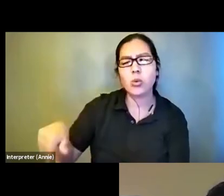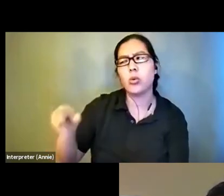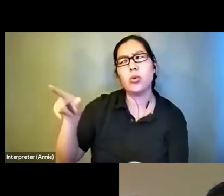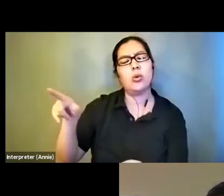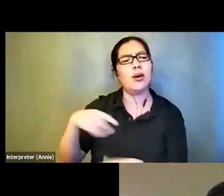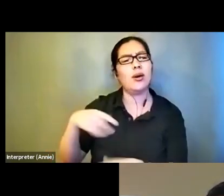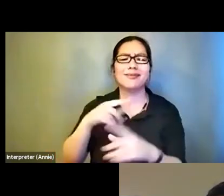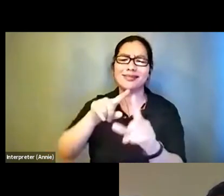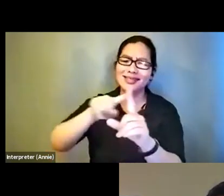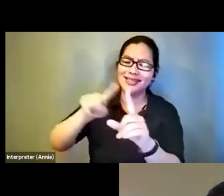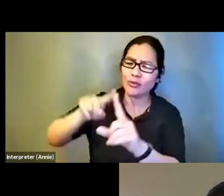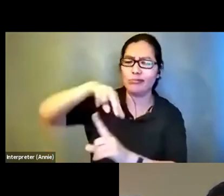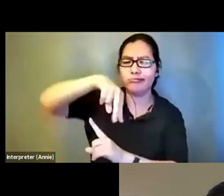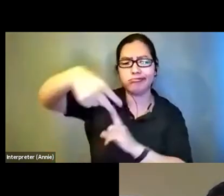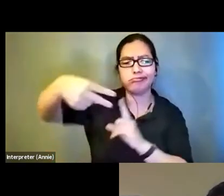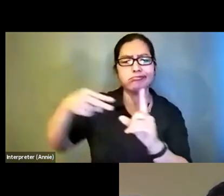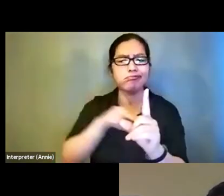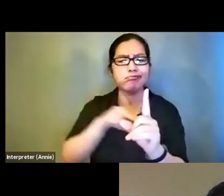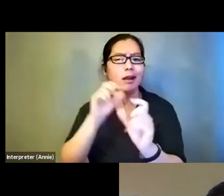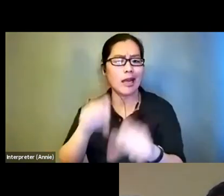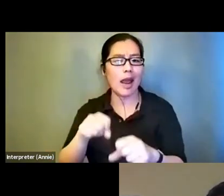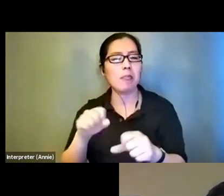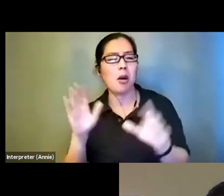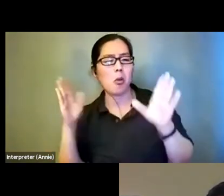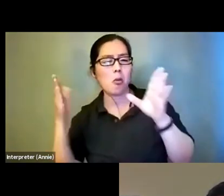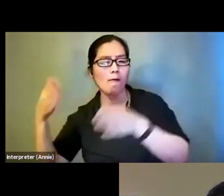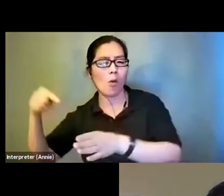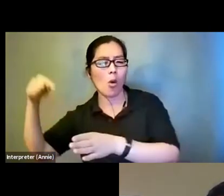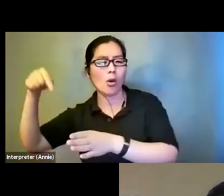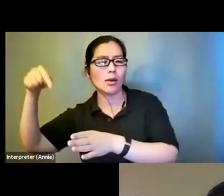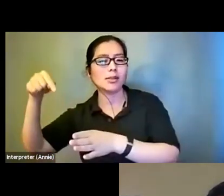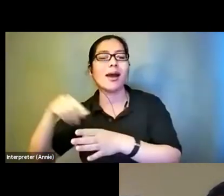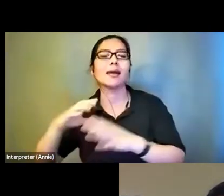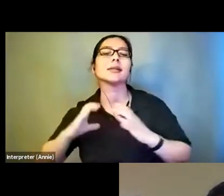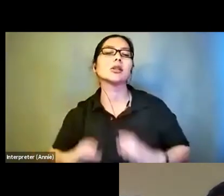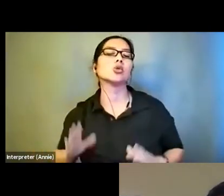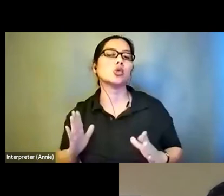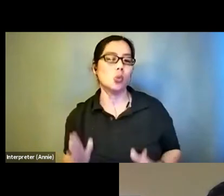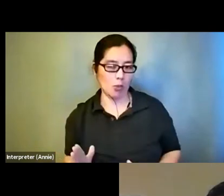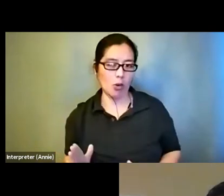I'm going to ask you to focus on mainly as a consumer. Why don't you start to talk a